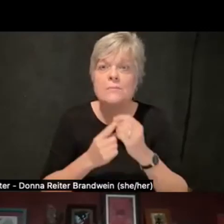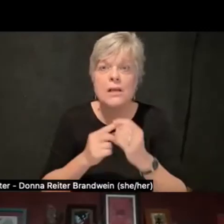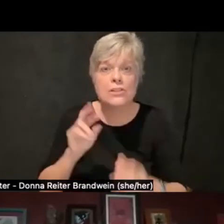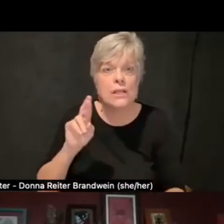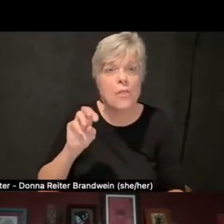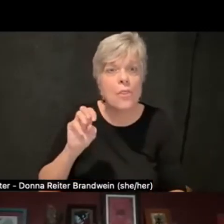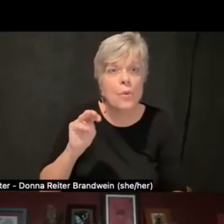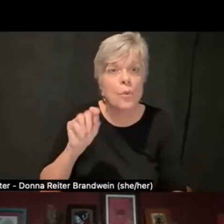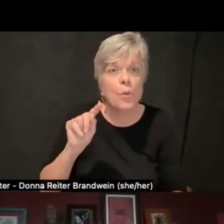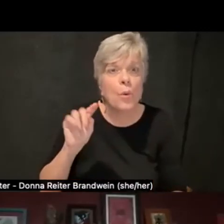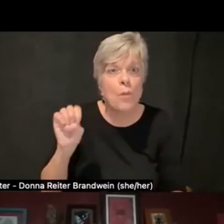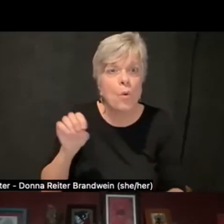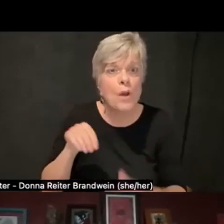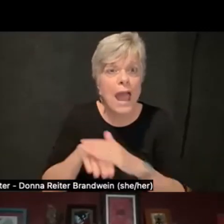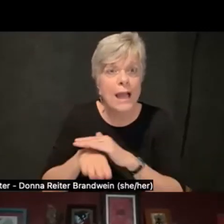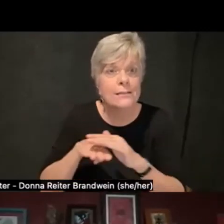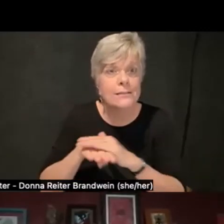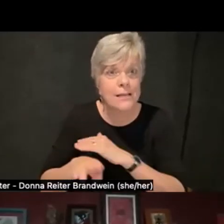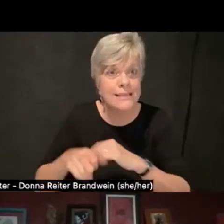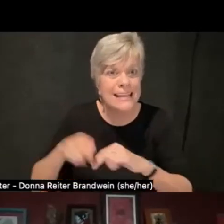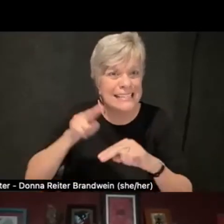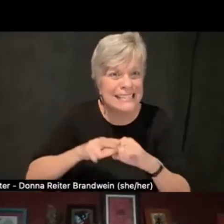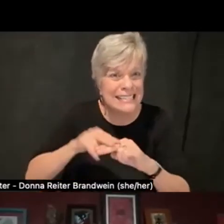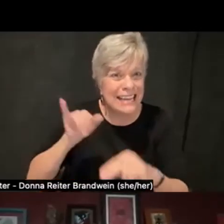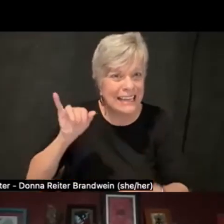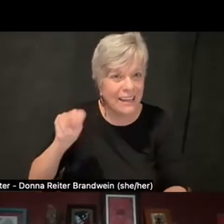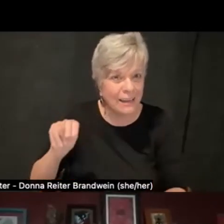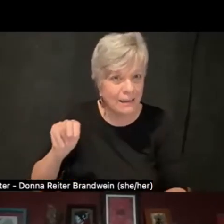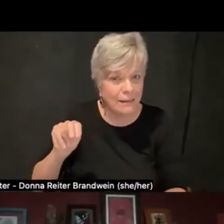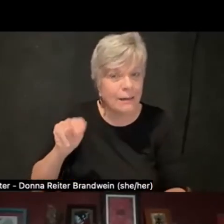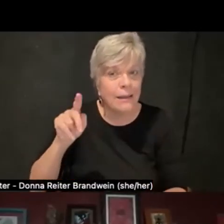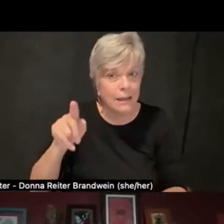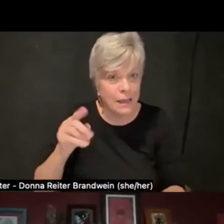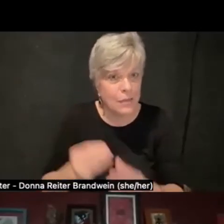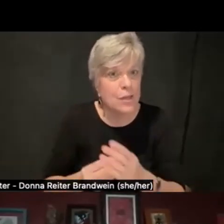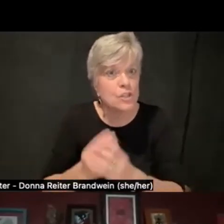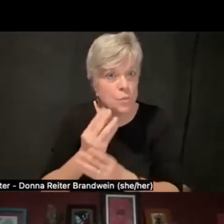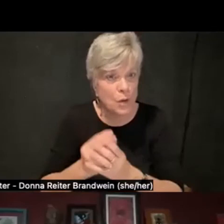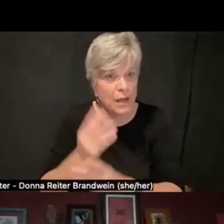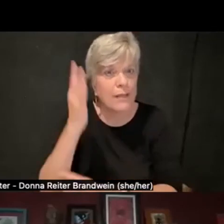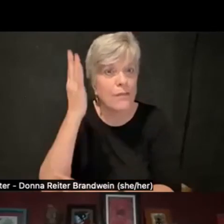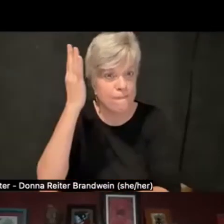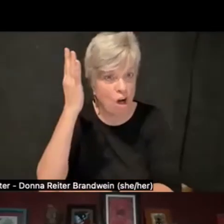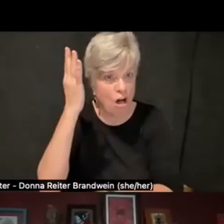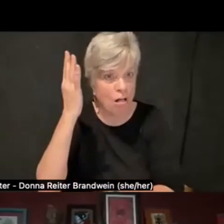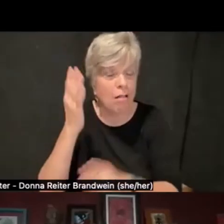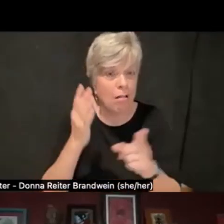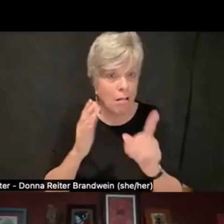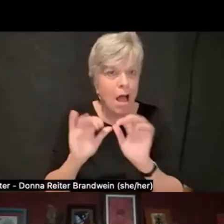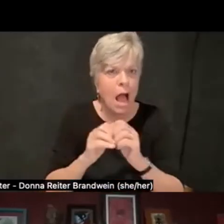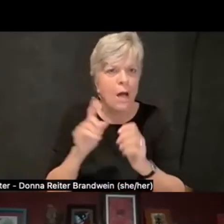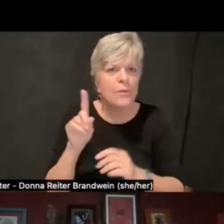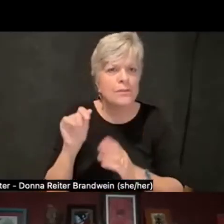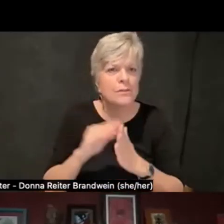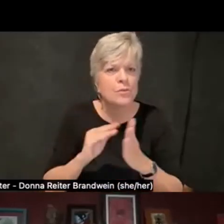that happened this spring and fall, and the organizing that went into that, and just how the Disabled Student Union at UCLA